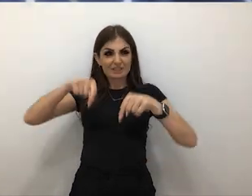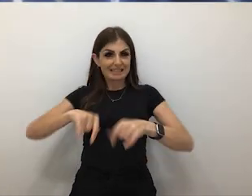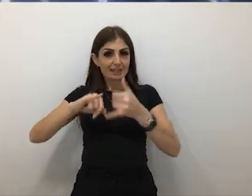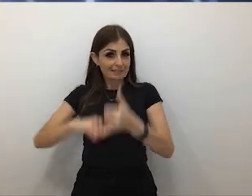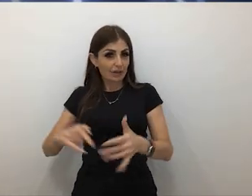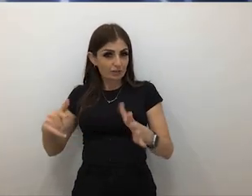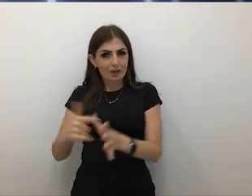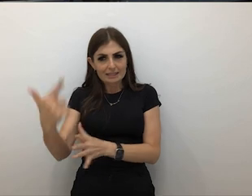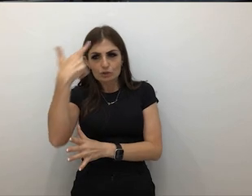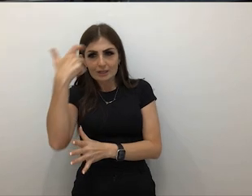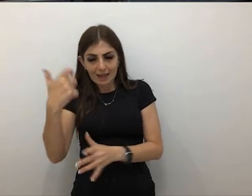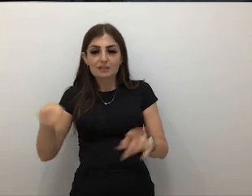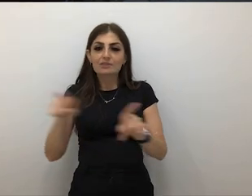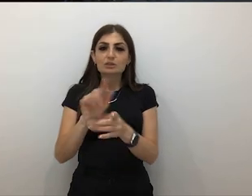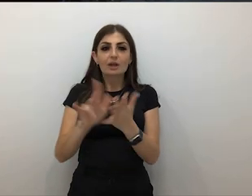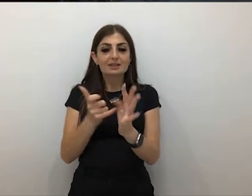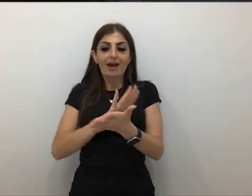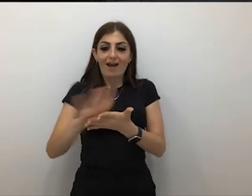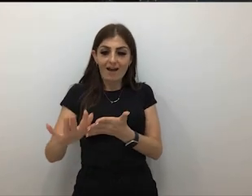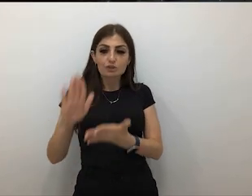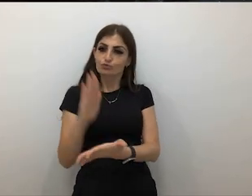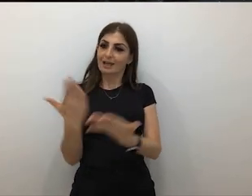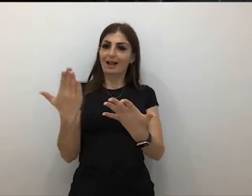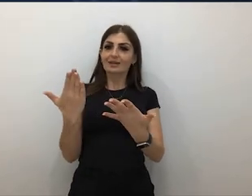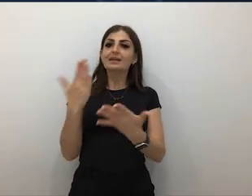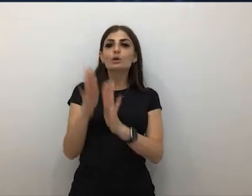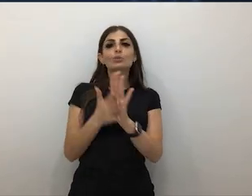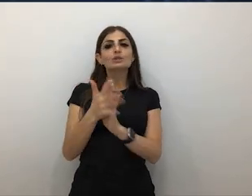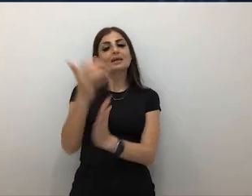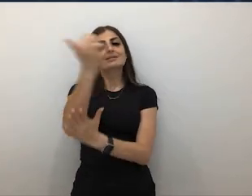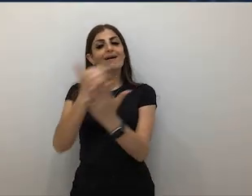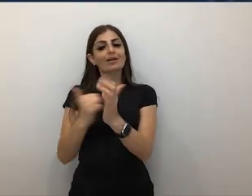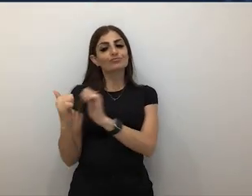and Harsh Realities, which is a artist collective that make large scale,